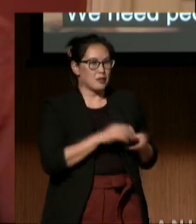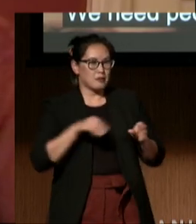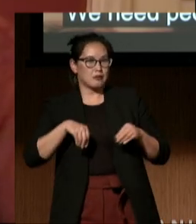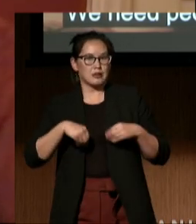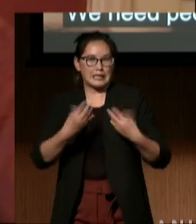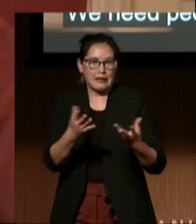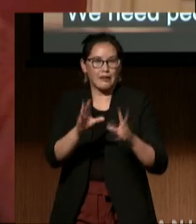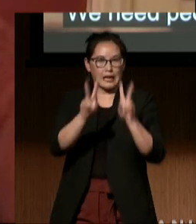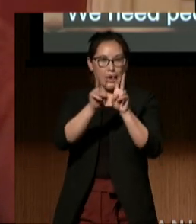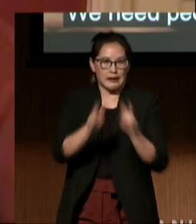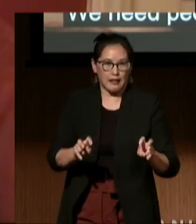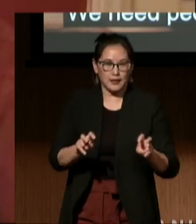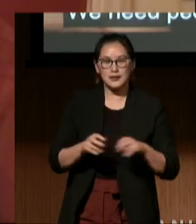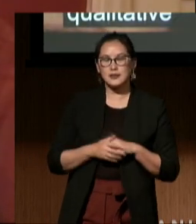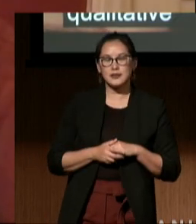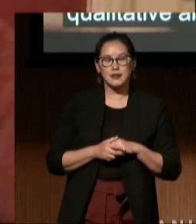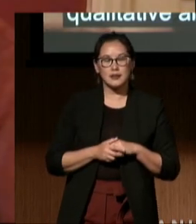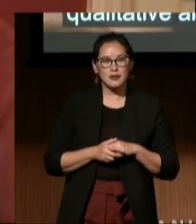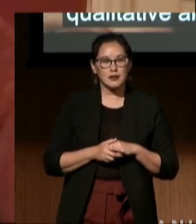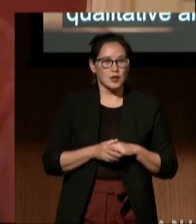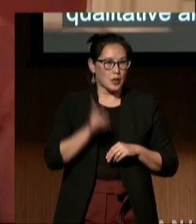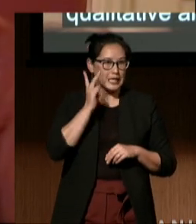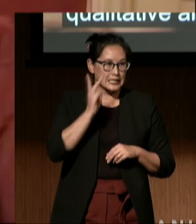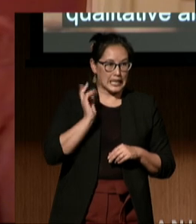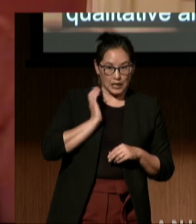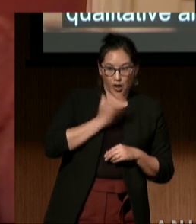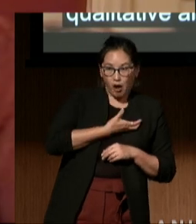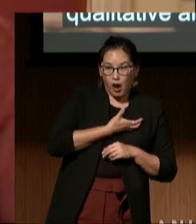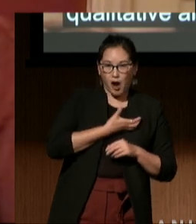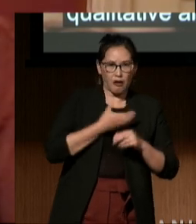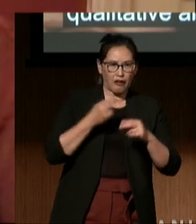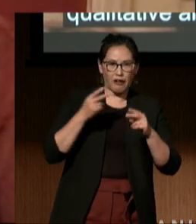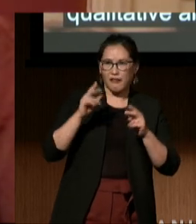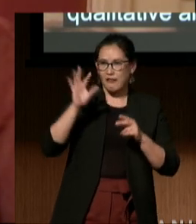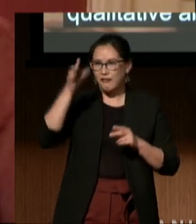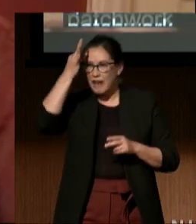and see how the patchwork of U.S. federal and state laws